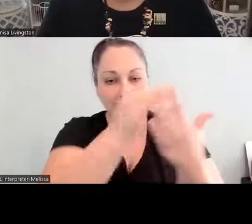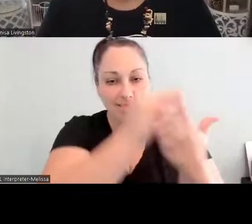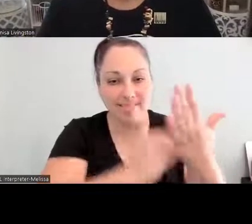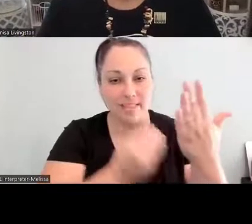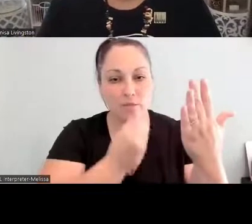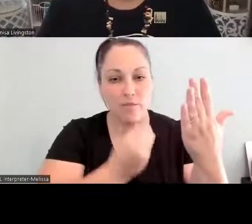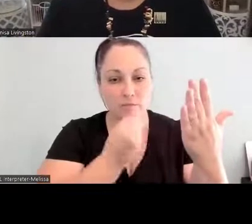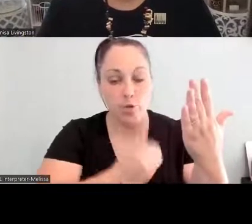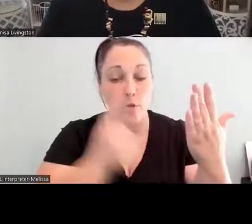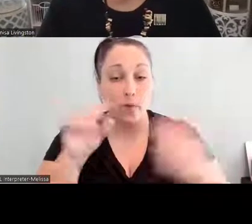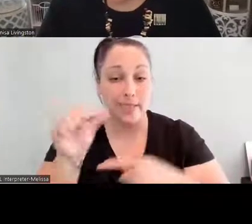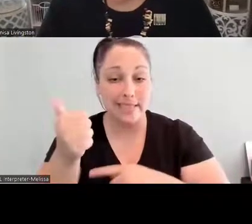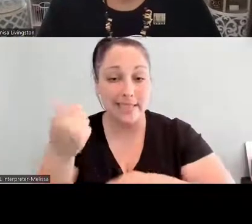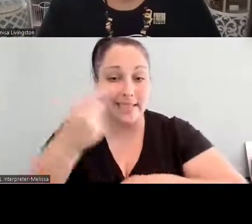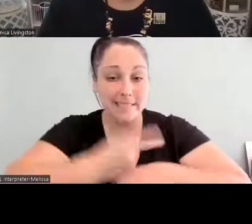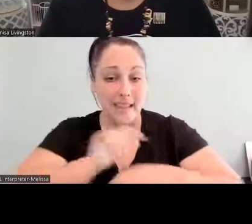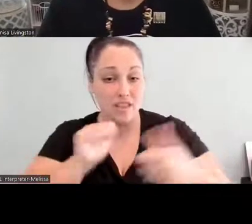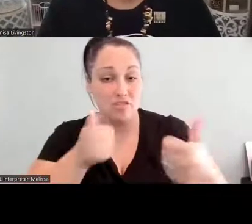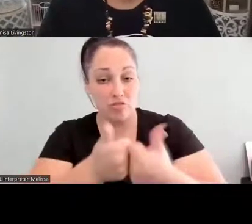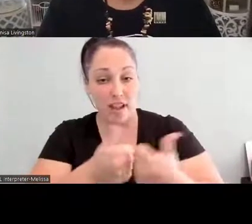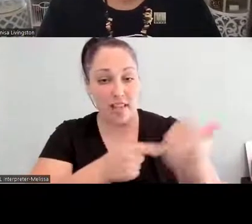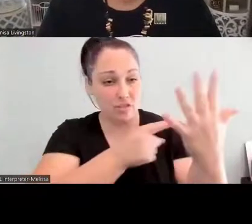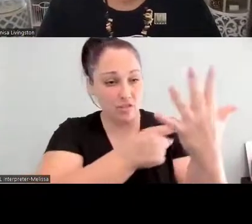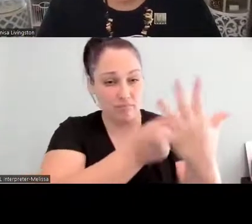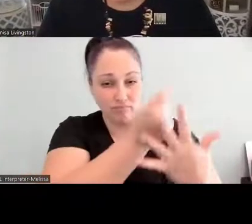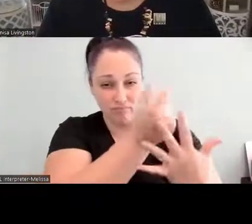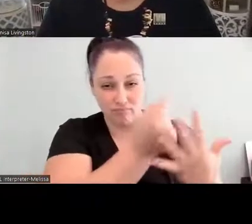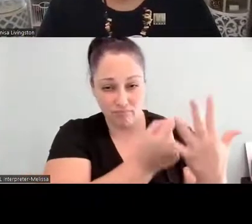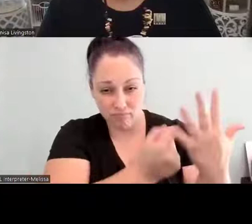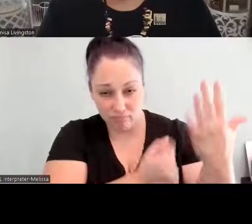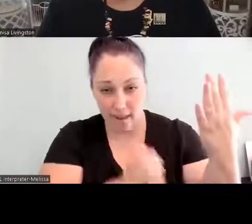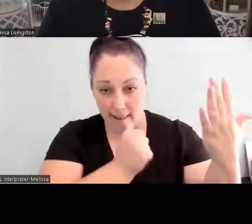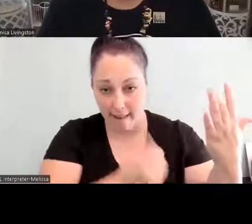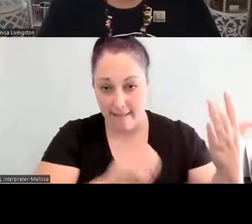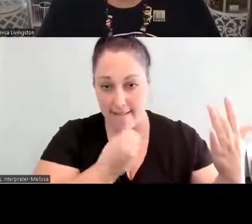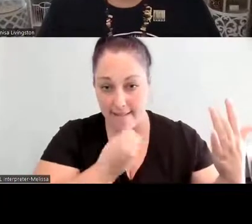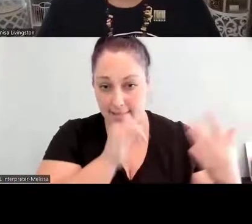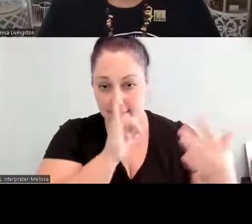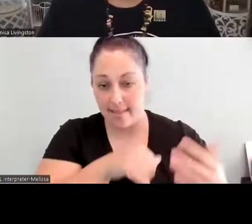just raising awareness, get people's, you know, input and their pictures and activities.